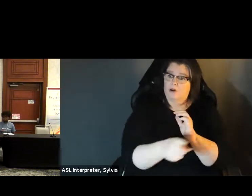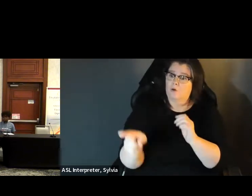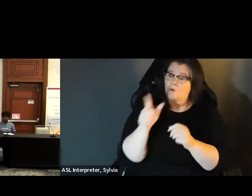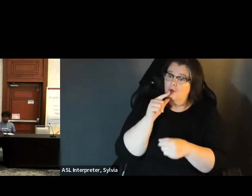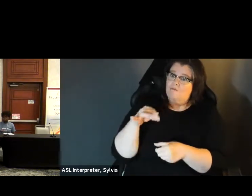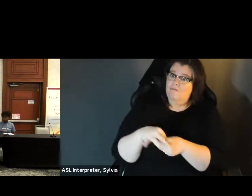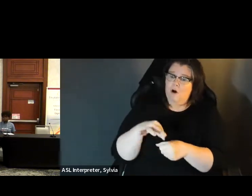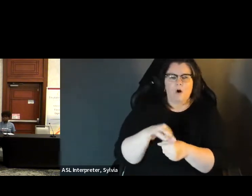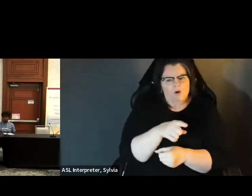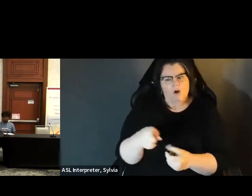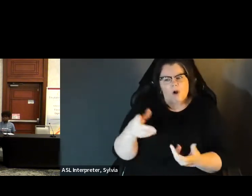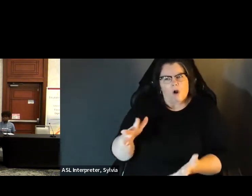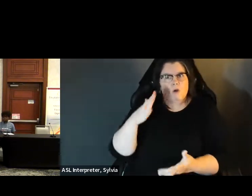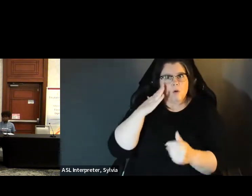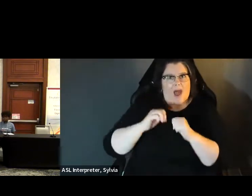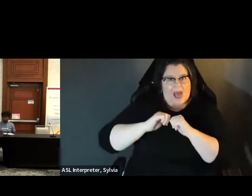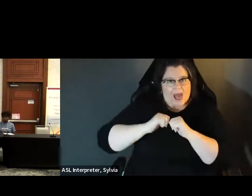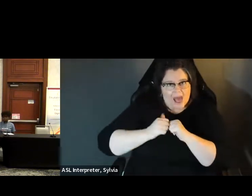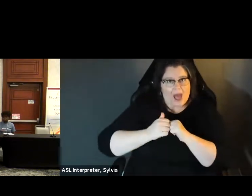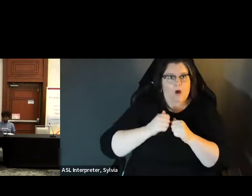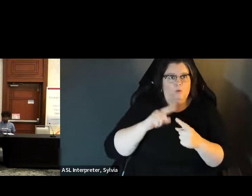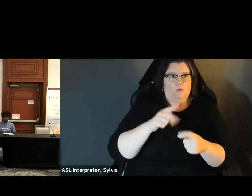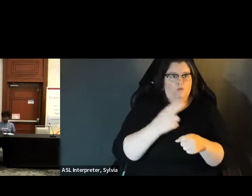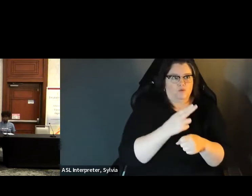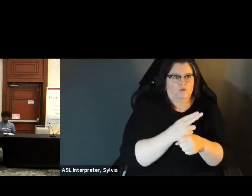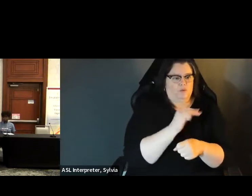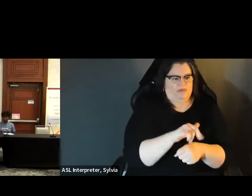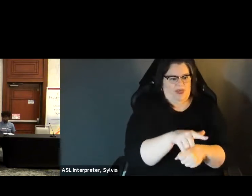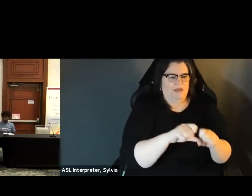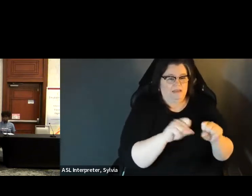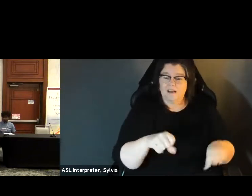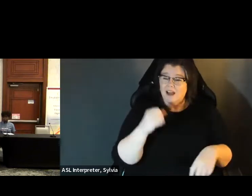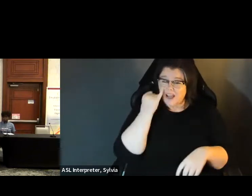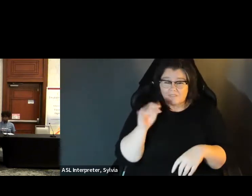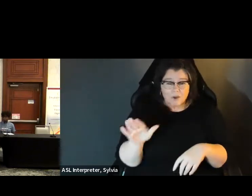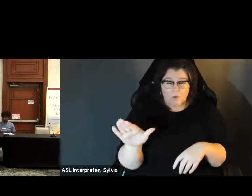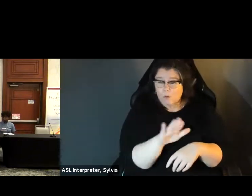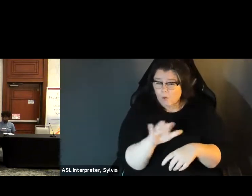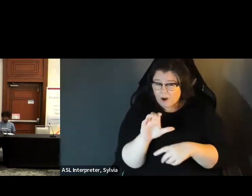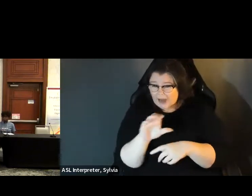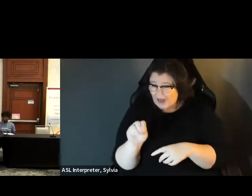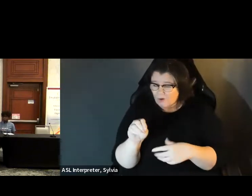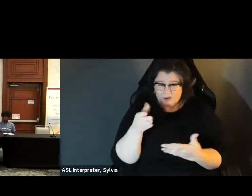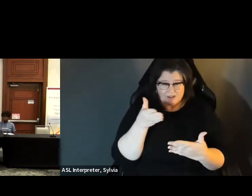Pressure, what advice, what information they are given. It's up to us to educate them, to indicate why it's important in that the voters across the the state, wherever you live, have the availability of that information and how to get